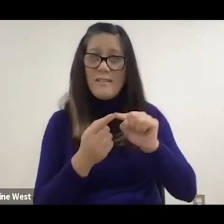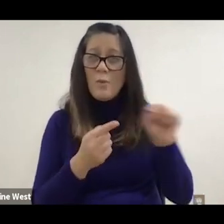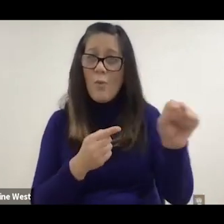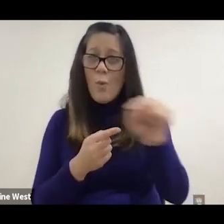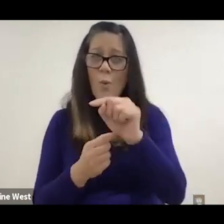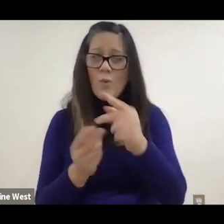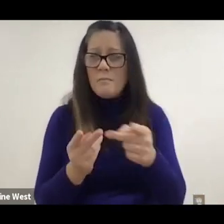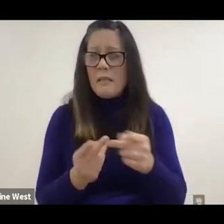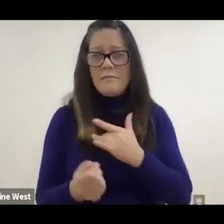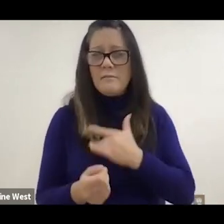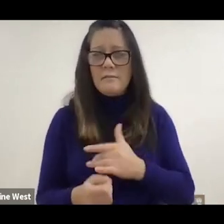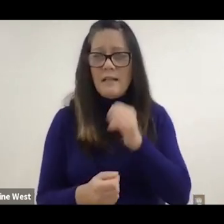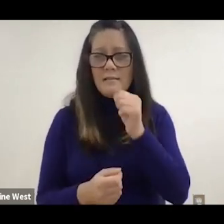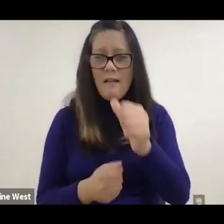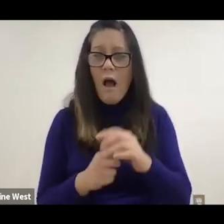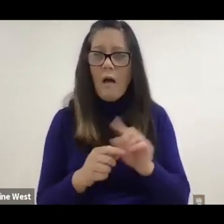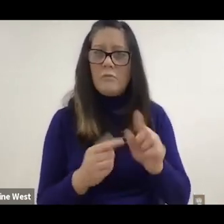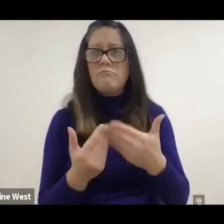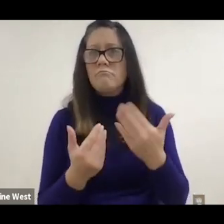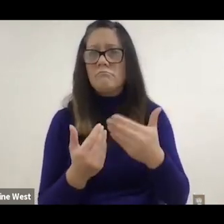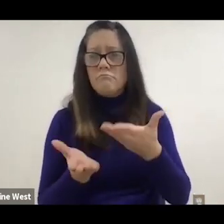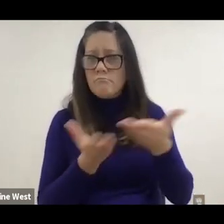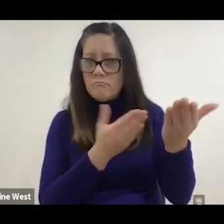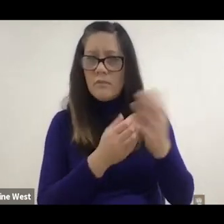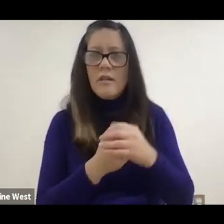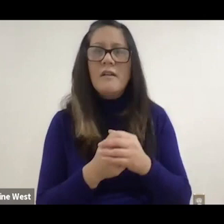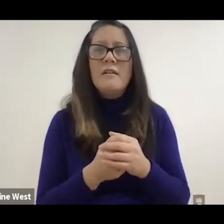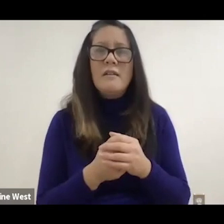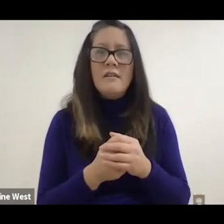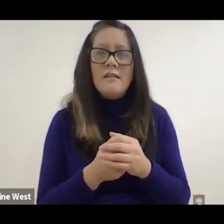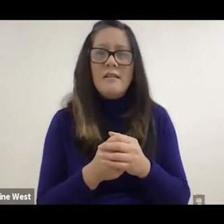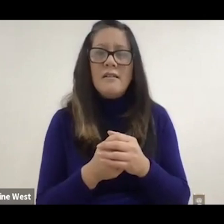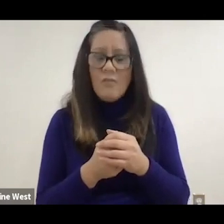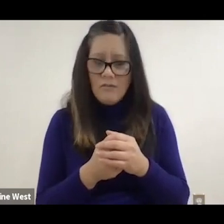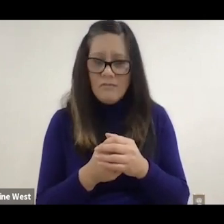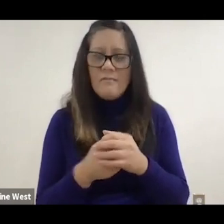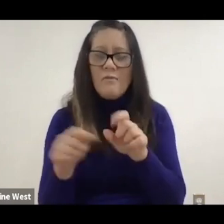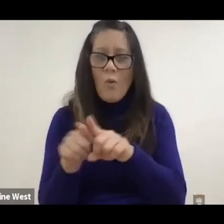you can actually drive it off the track and put it in a suitcase and take it with you.